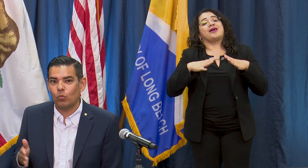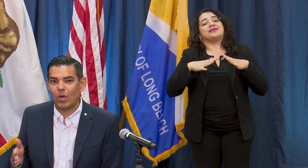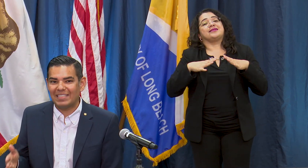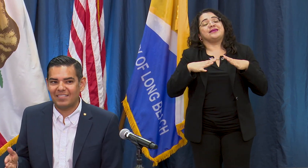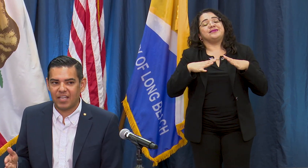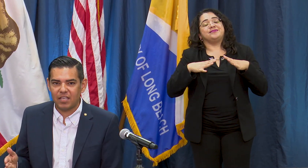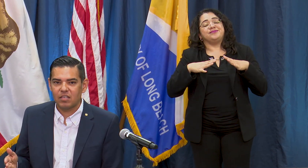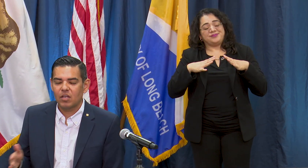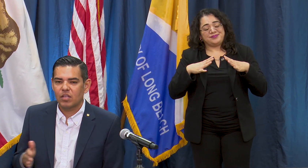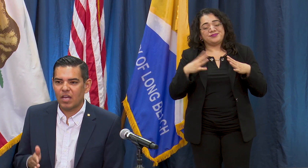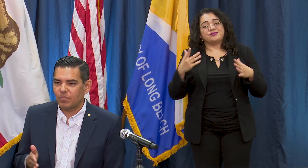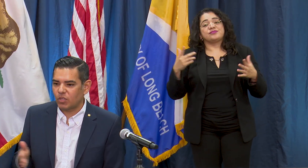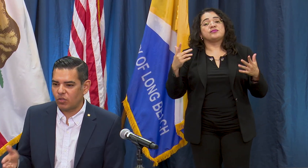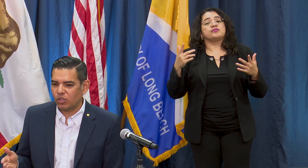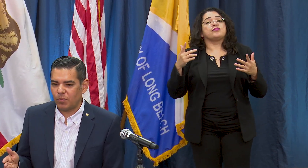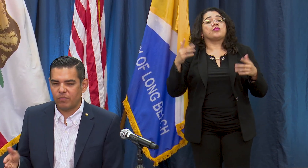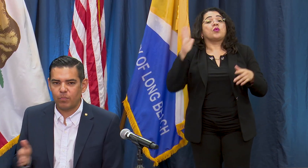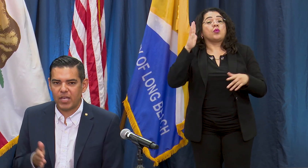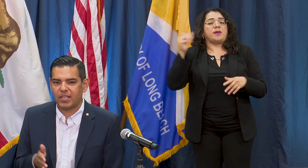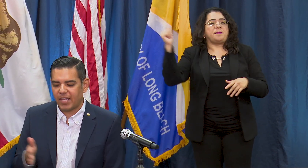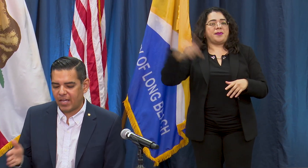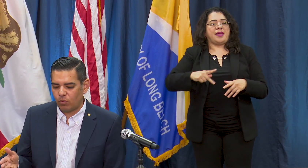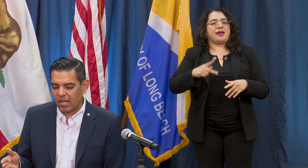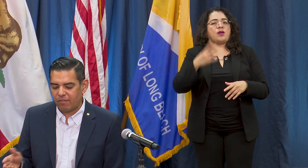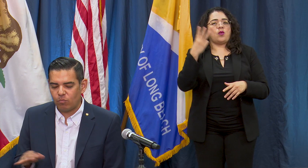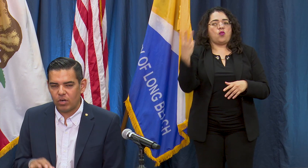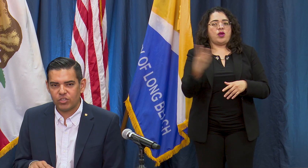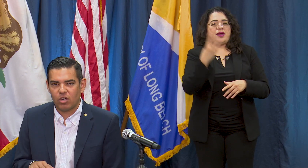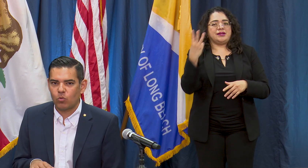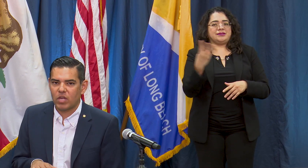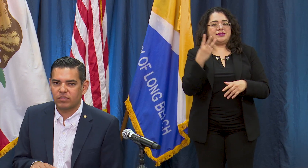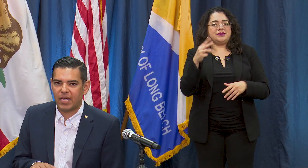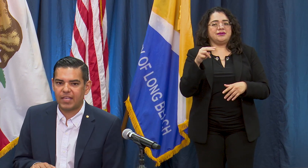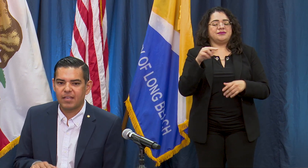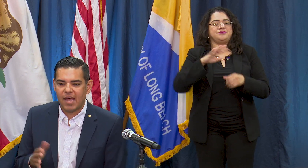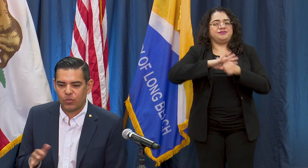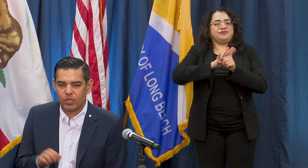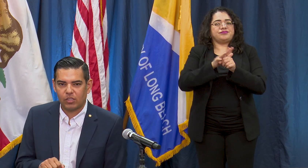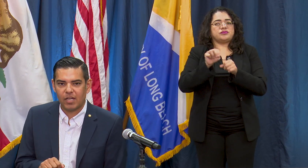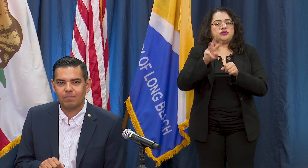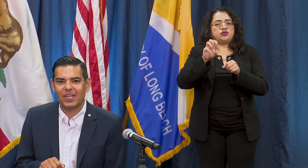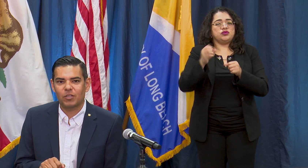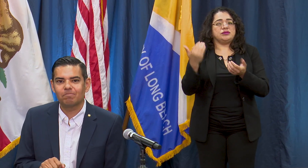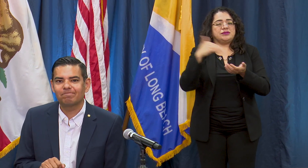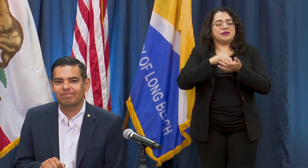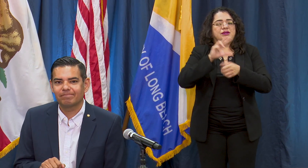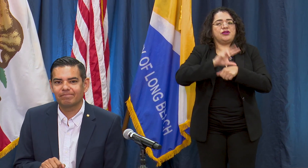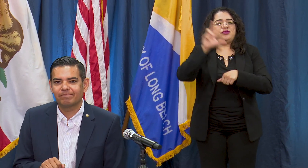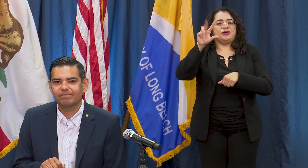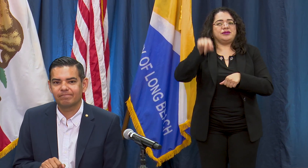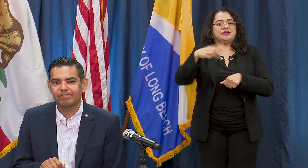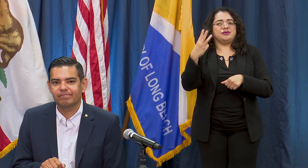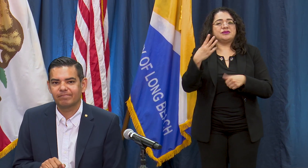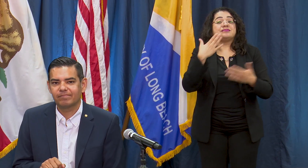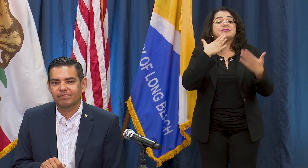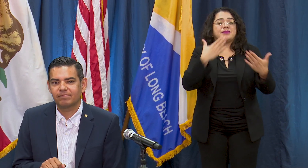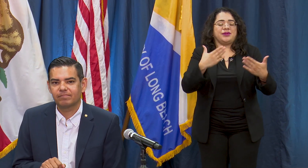Wednesday so a little bit of a break and we'll have more to share on Wednesday at 3 o'clock, thank you.